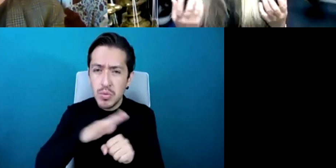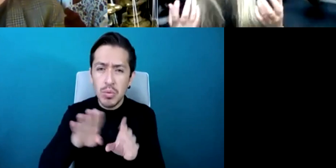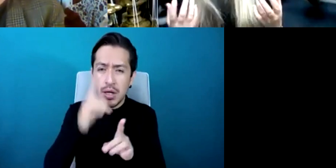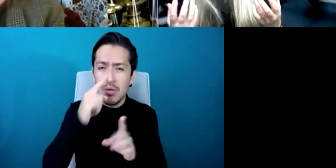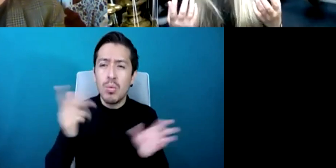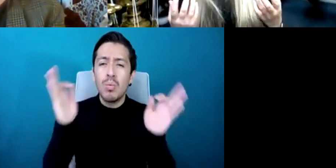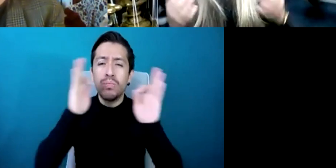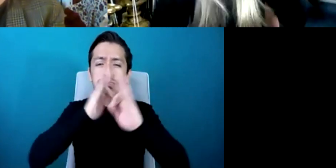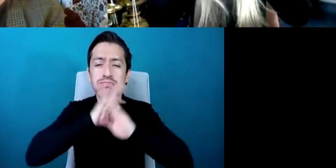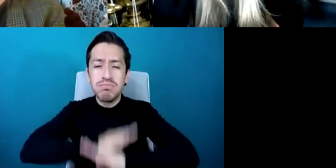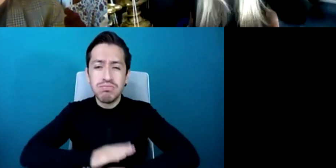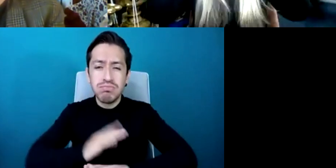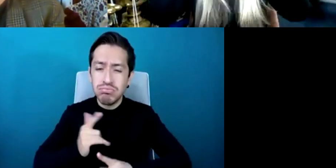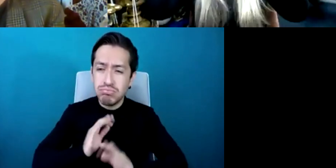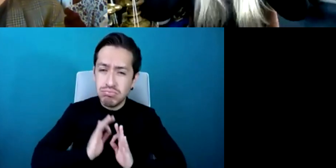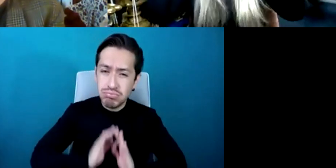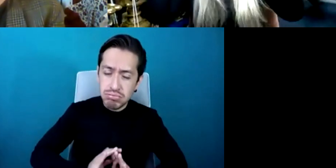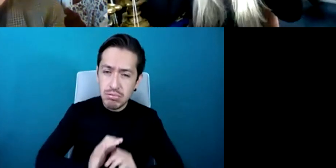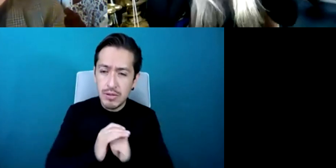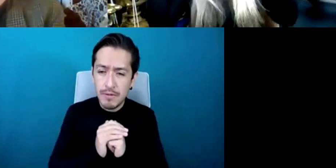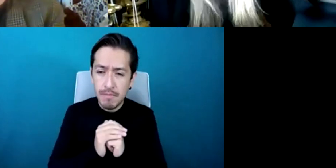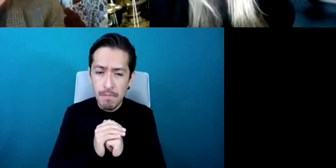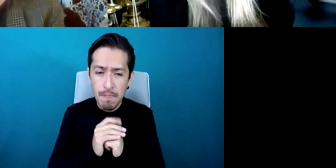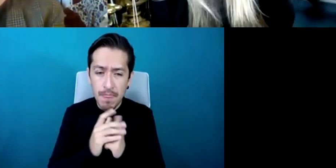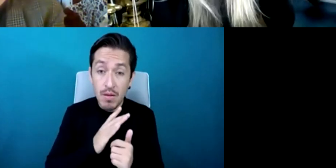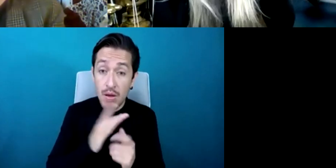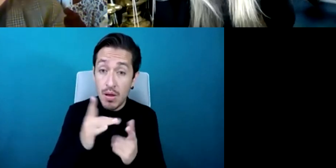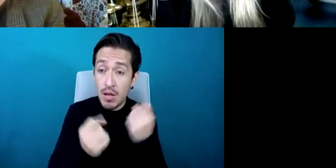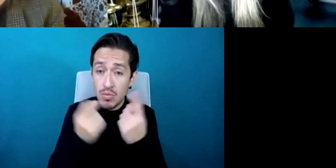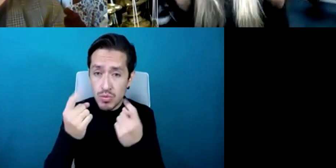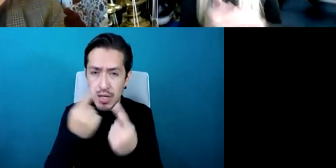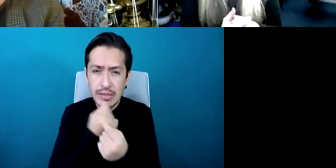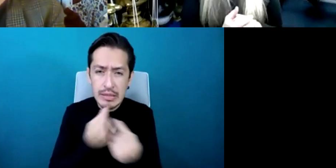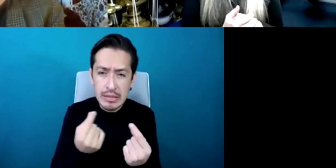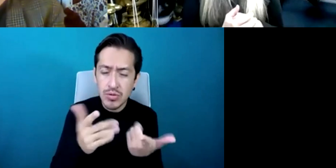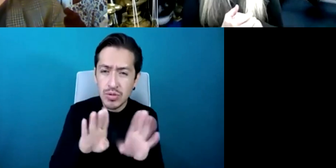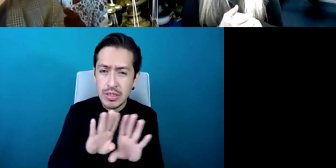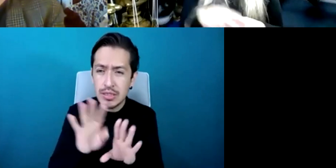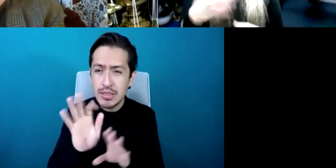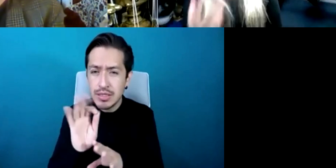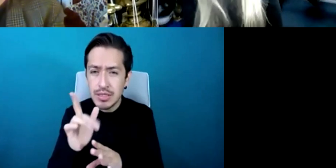impaired kids that cut out an awful lot of the the background noise and so on um there were support